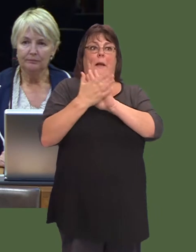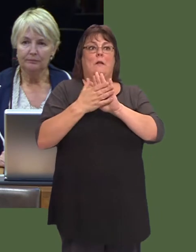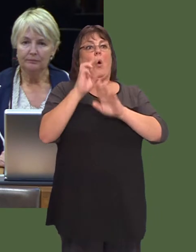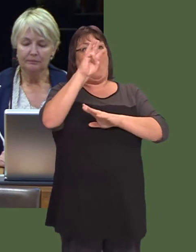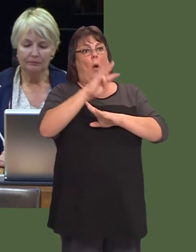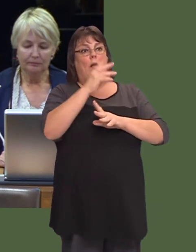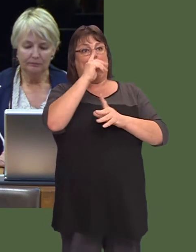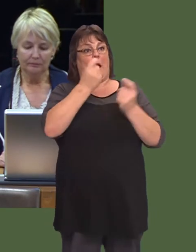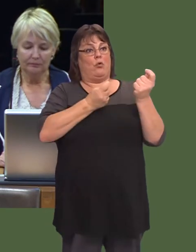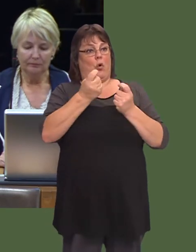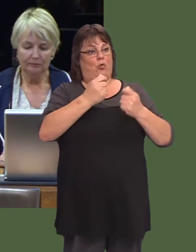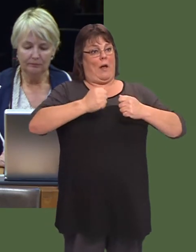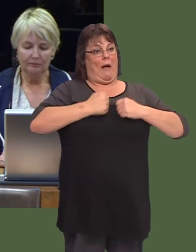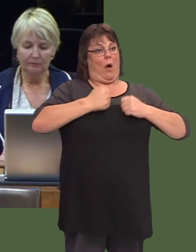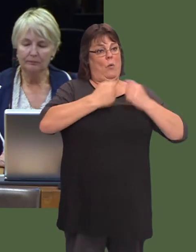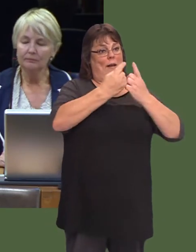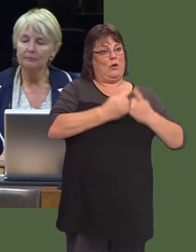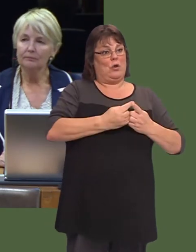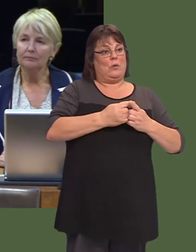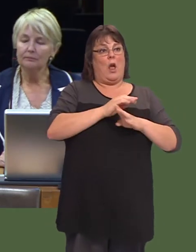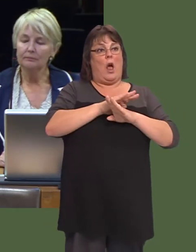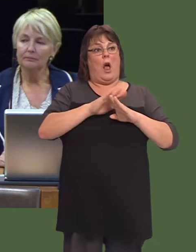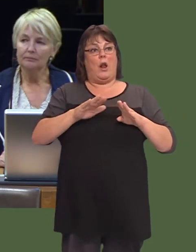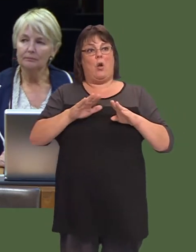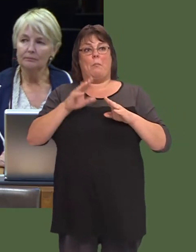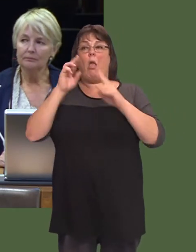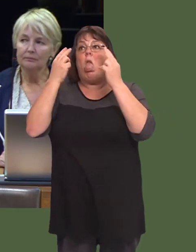be an equal partner with our neighbours and not a servant.